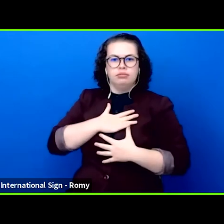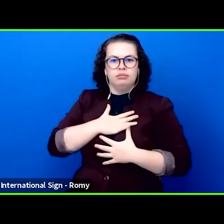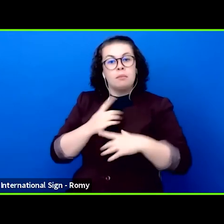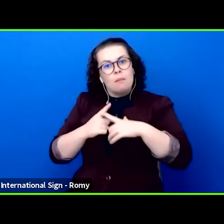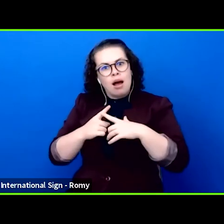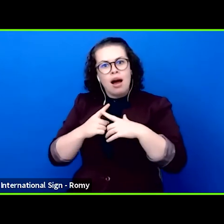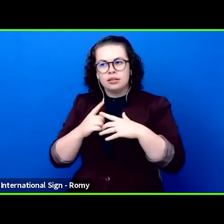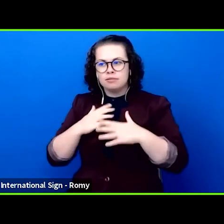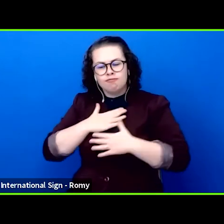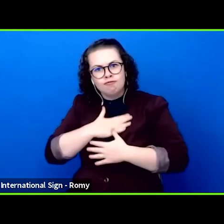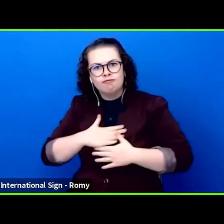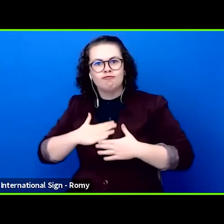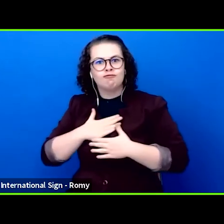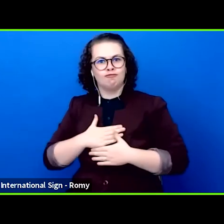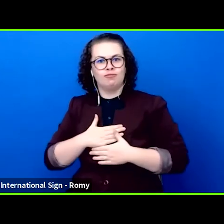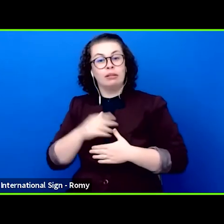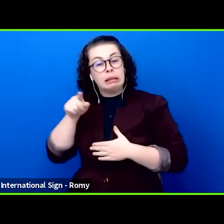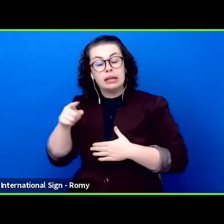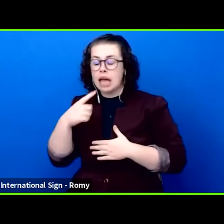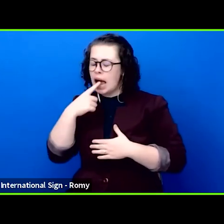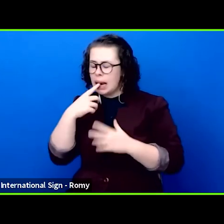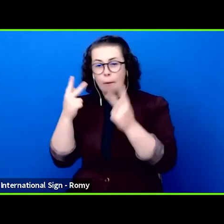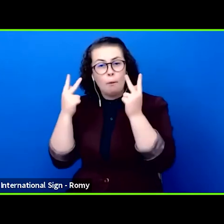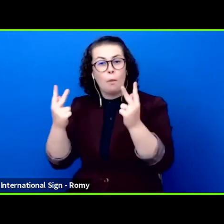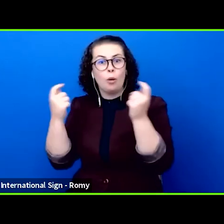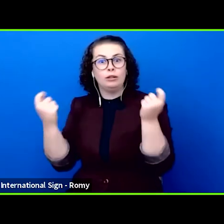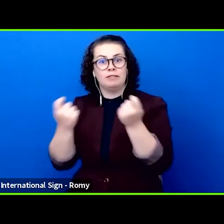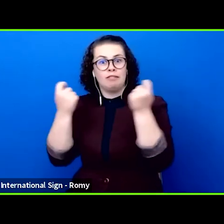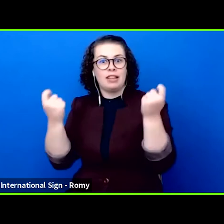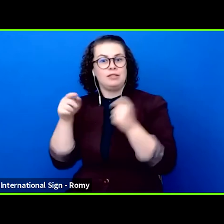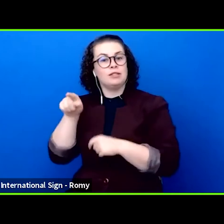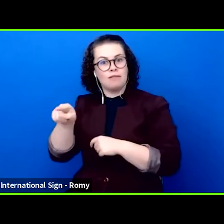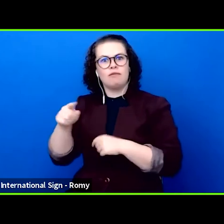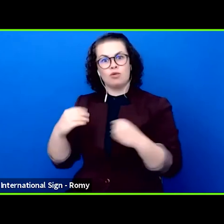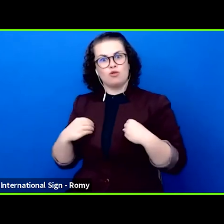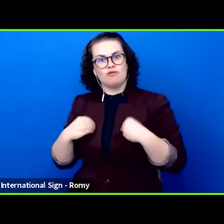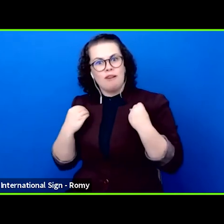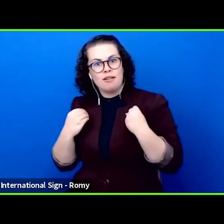It's one of the most important festivals for young artists, Fast Forward creates intensive encounters